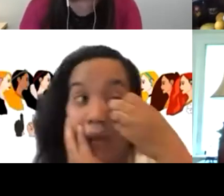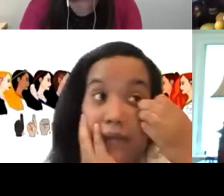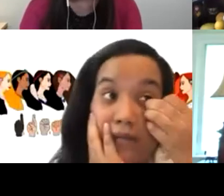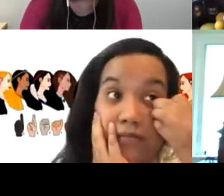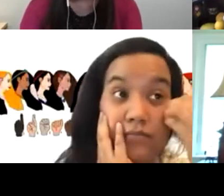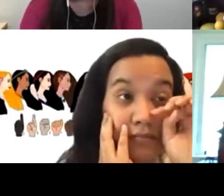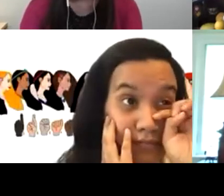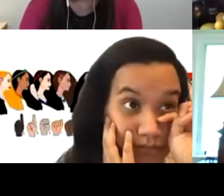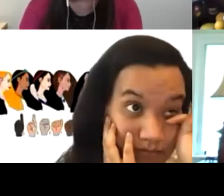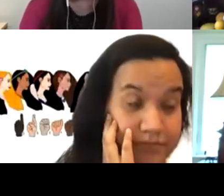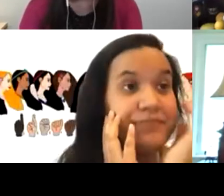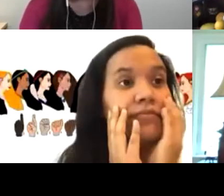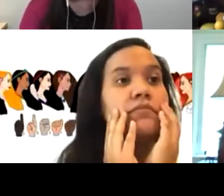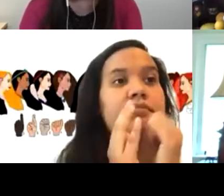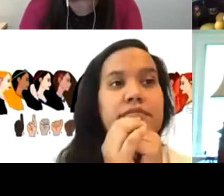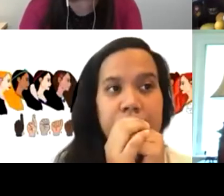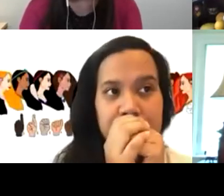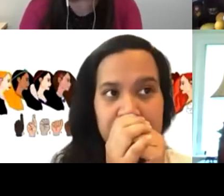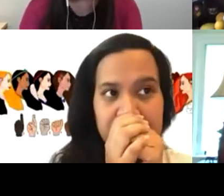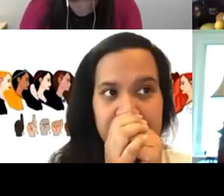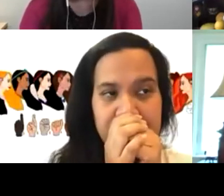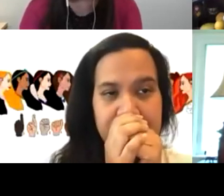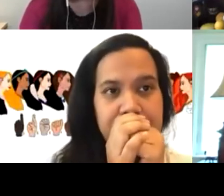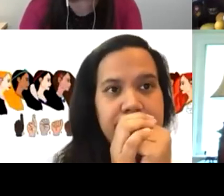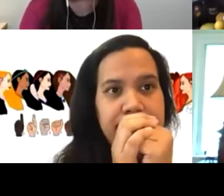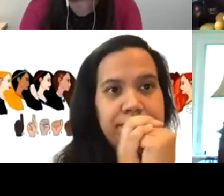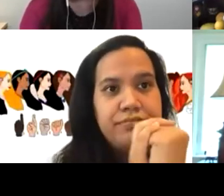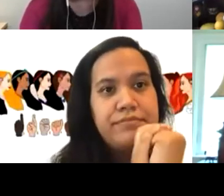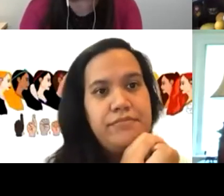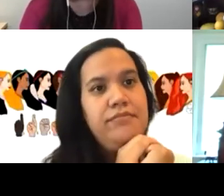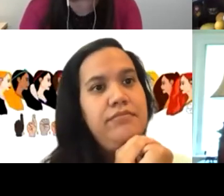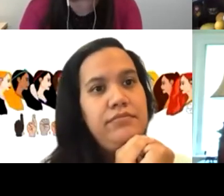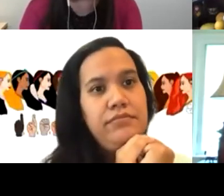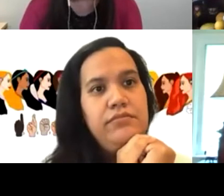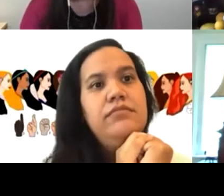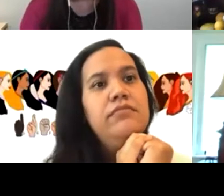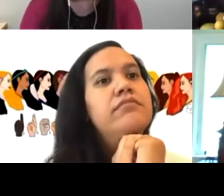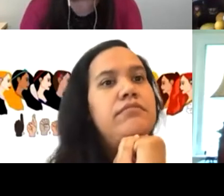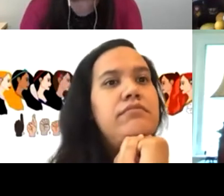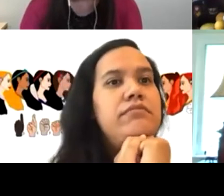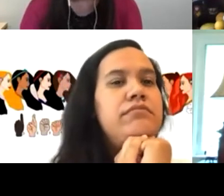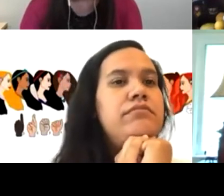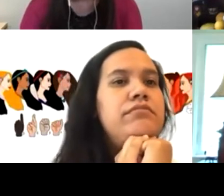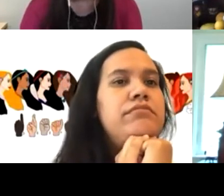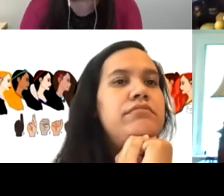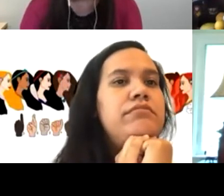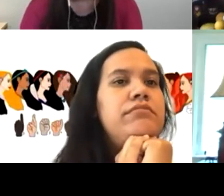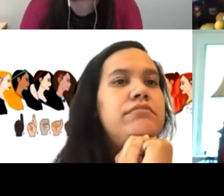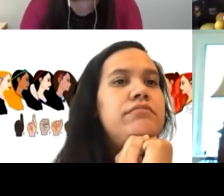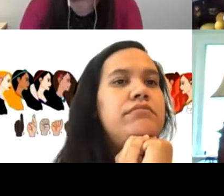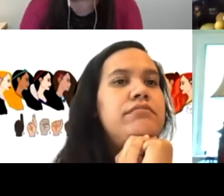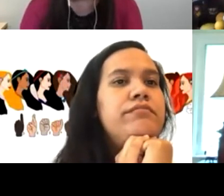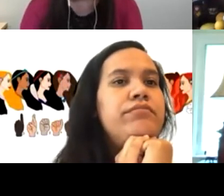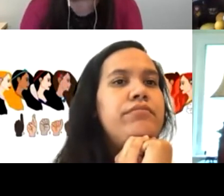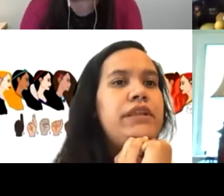we get stuck on, play time or stuck on, kind of these specific times to incorporate strategies.